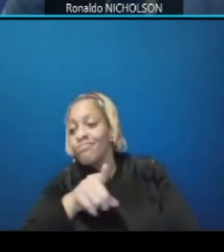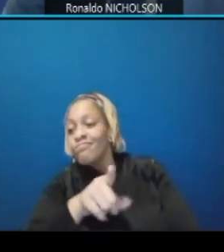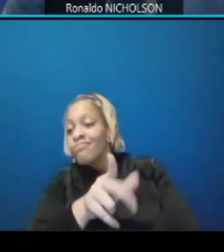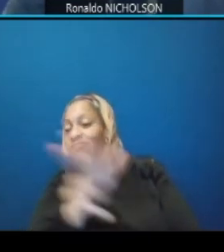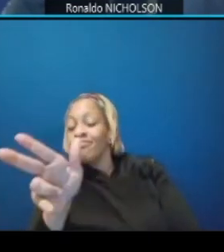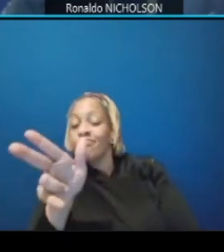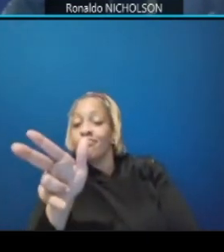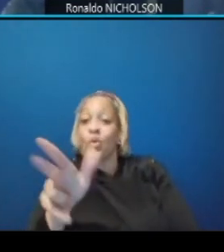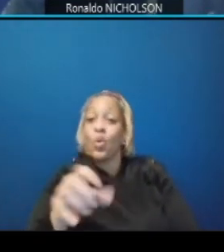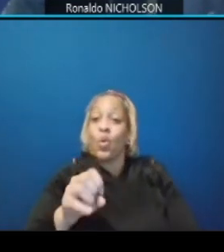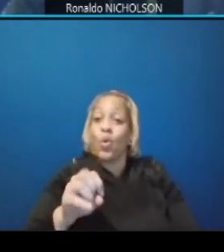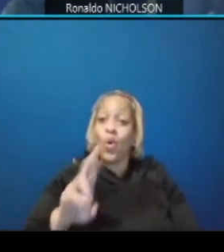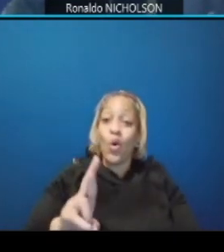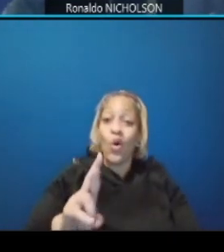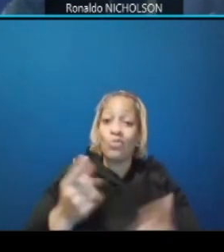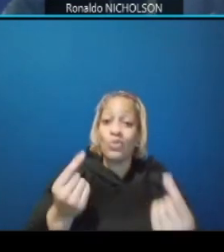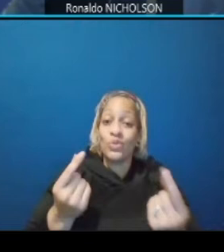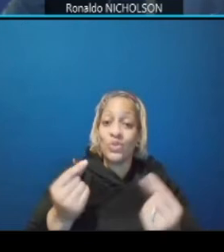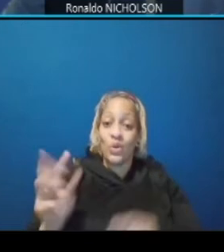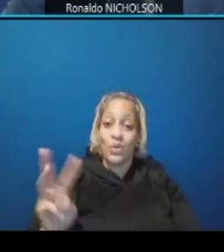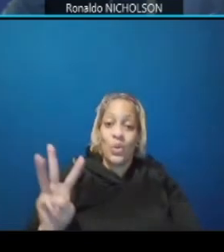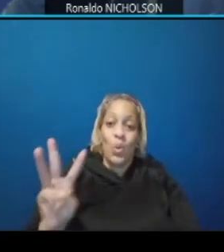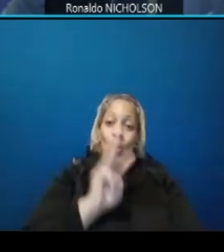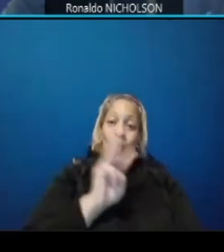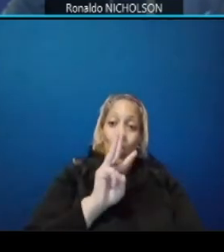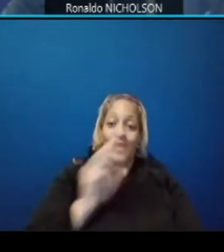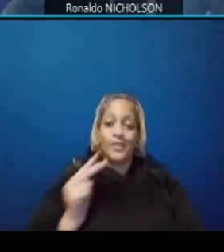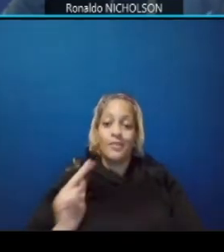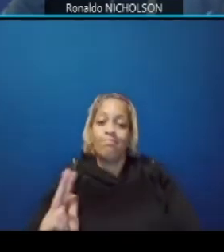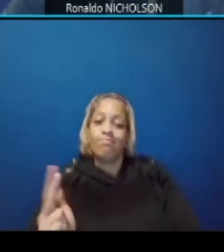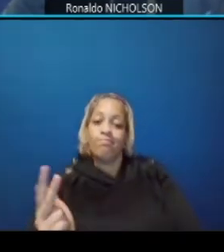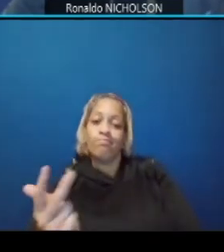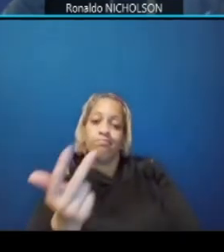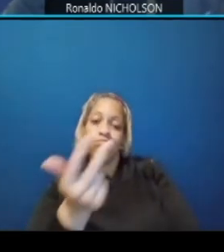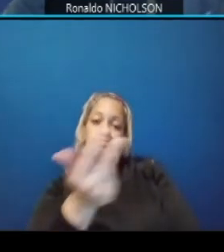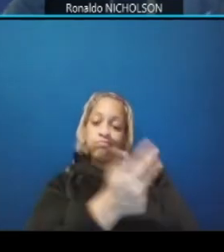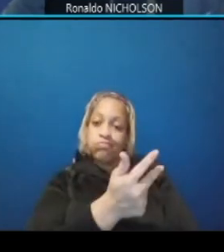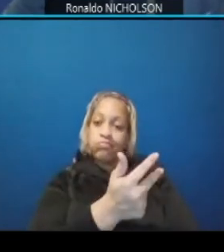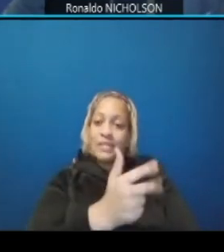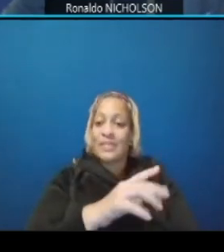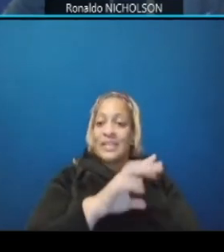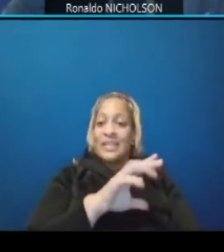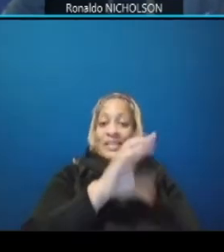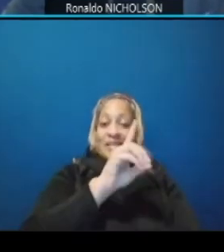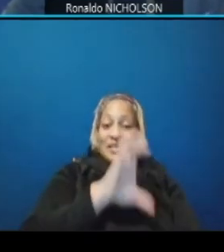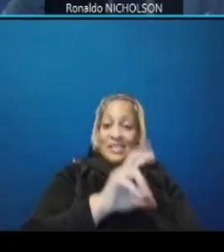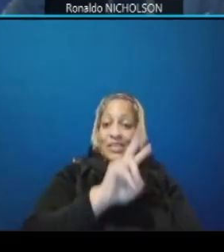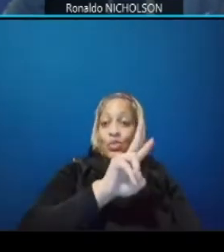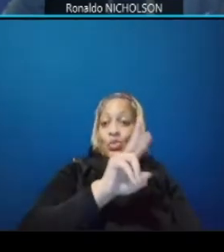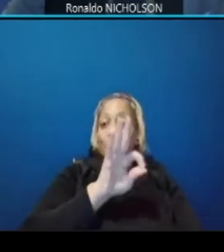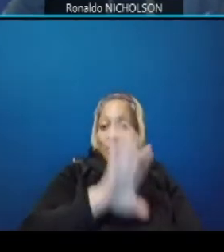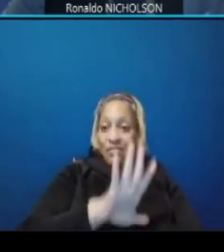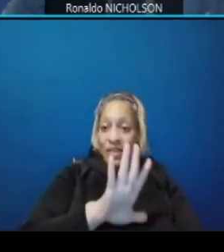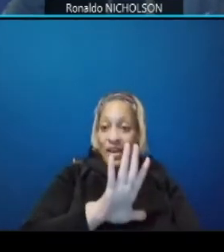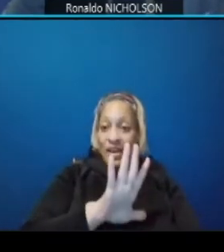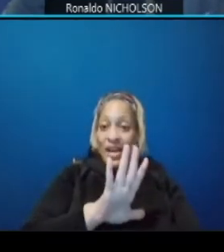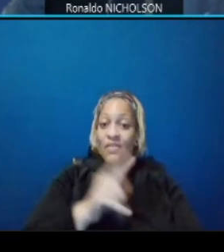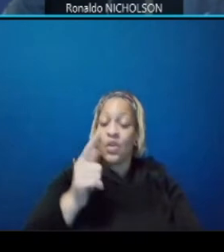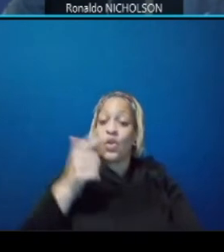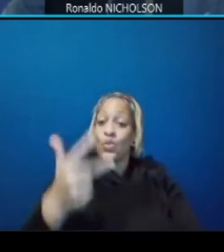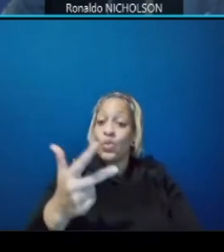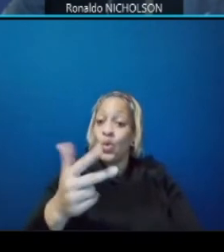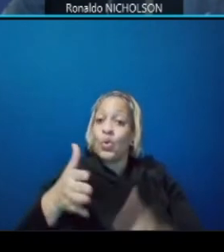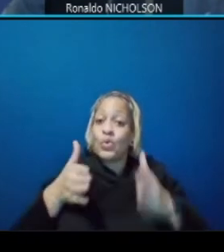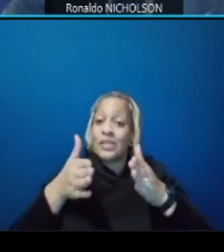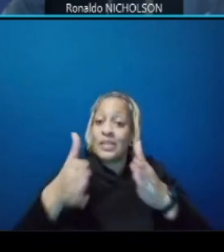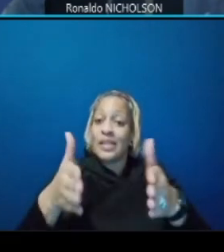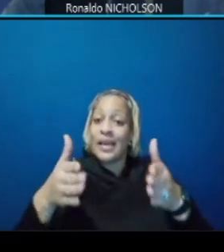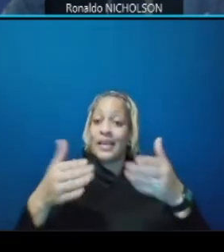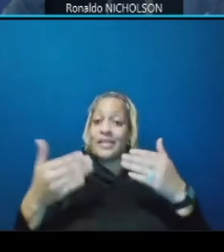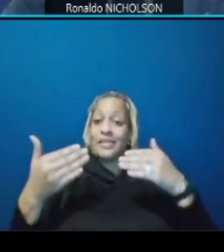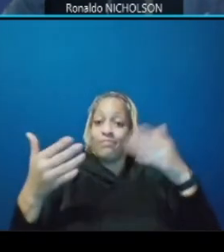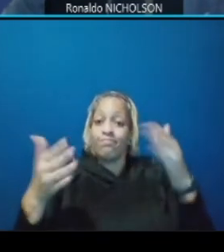or headed westbound or entering northbound dc 295 the emerge lanes underneath um the existing bridge